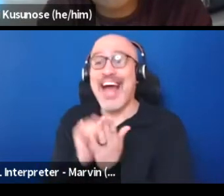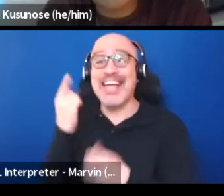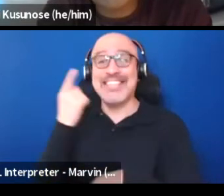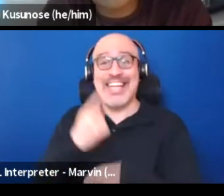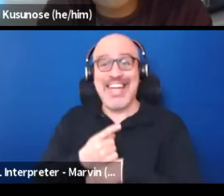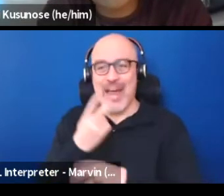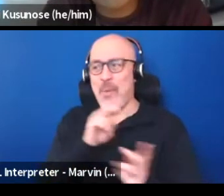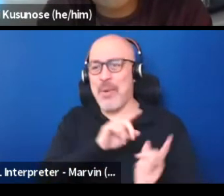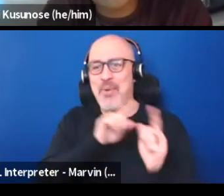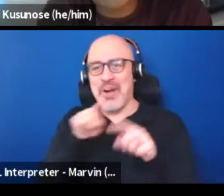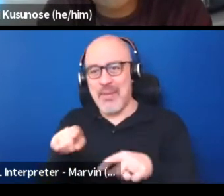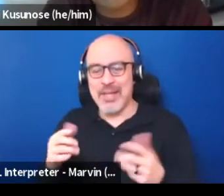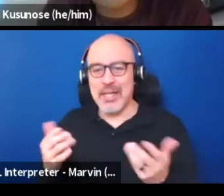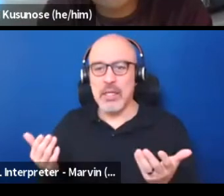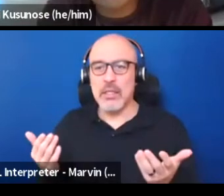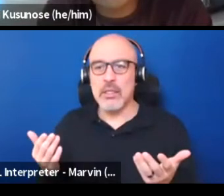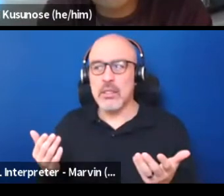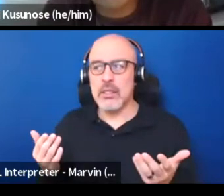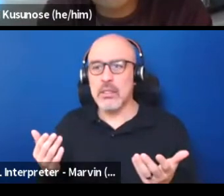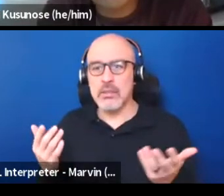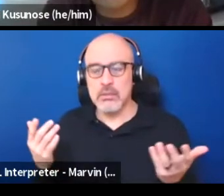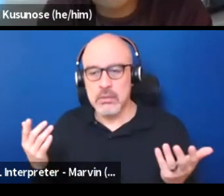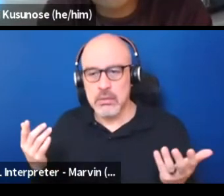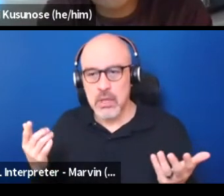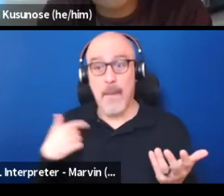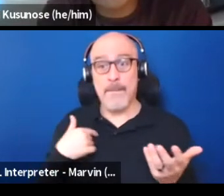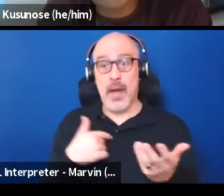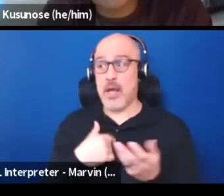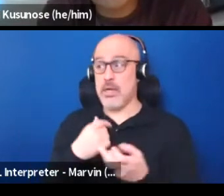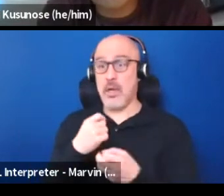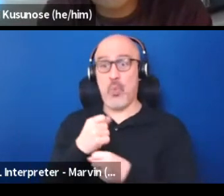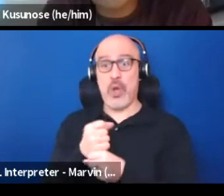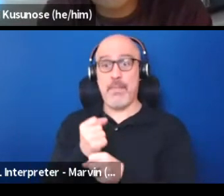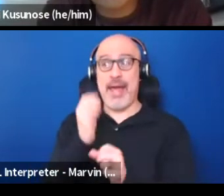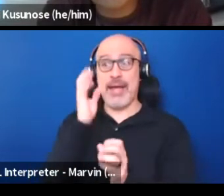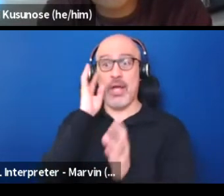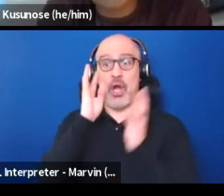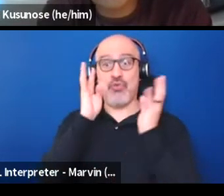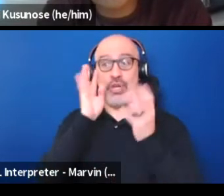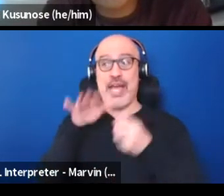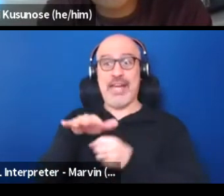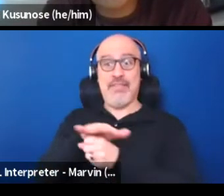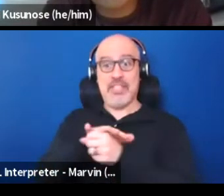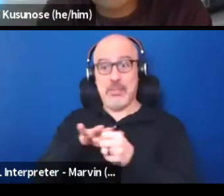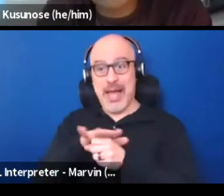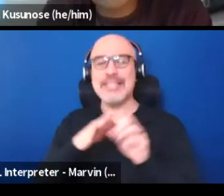What happens when we make a creative theatrical space a community space first.